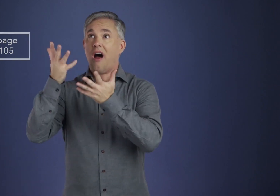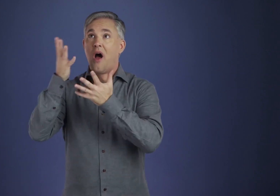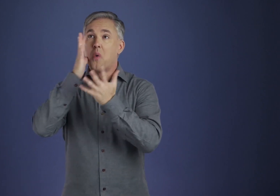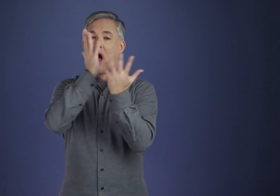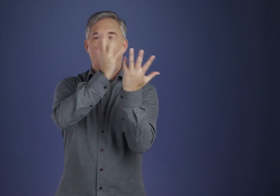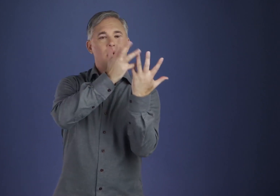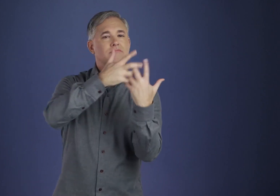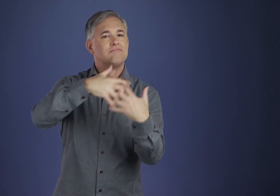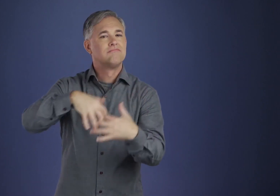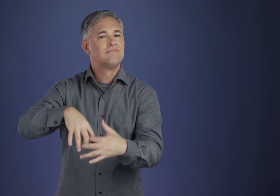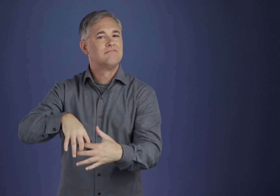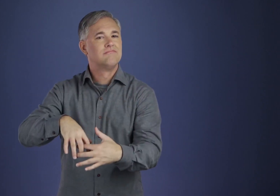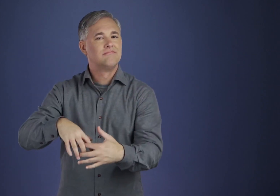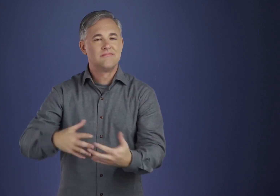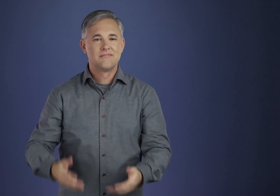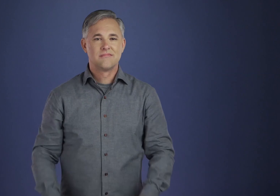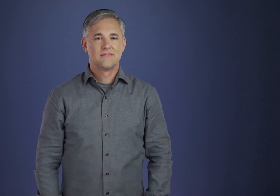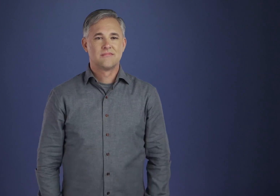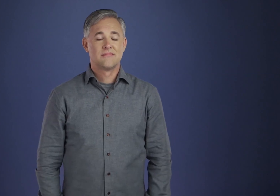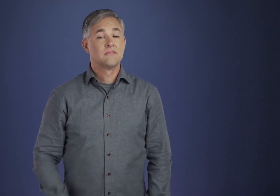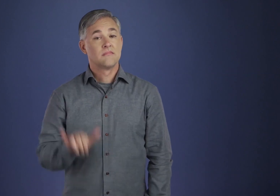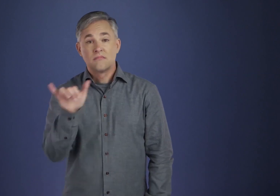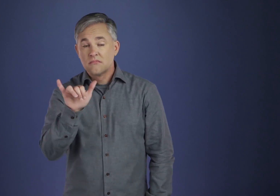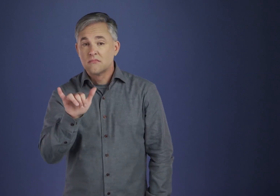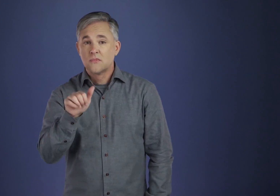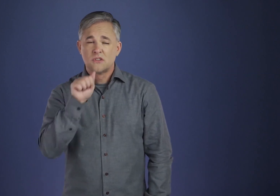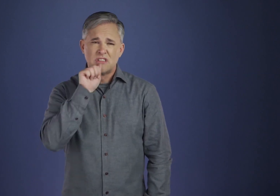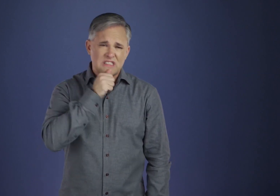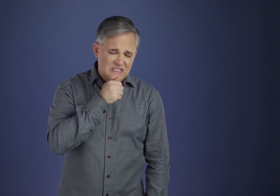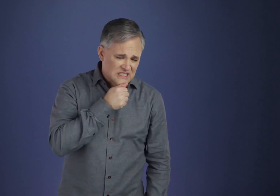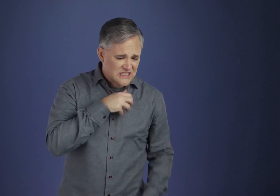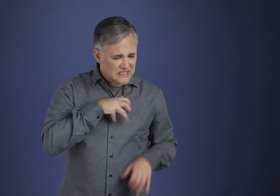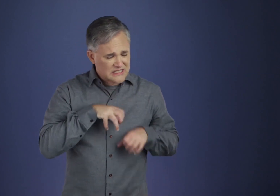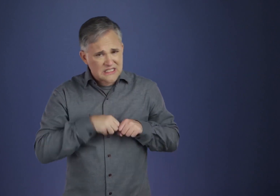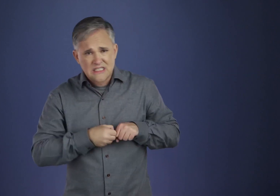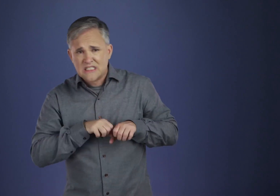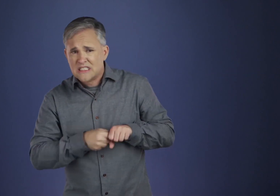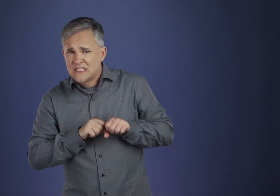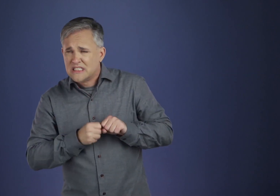and unexpected turns for the better as he tried to improve his conscious contact with God.